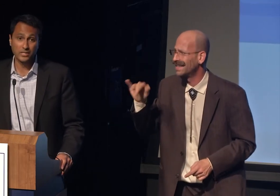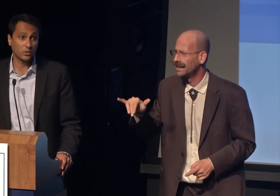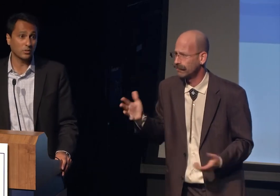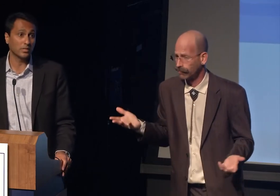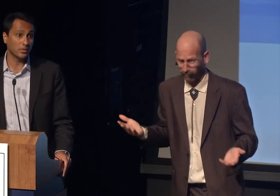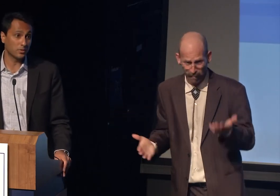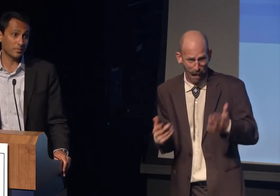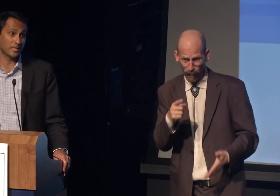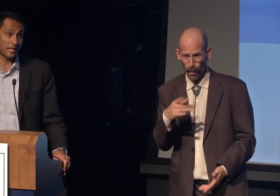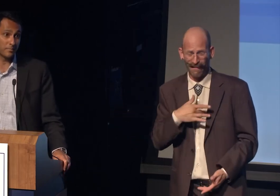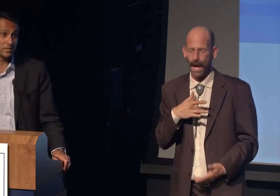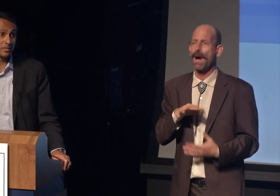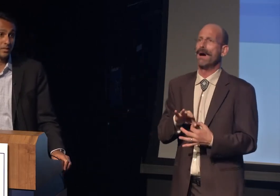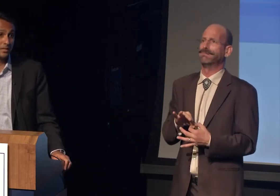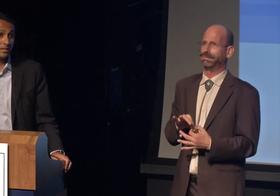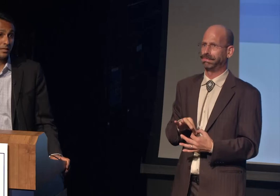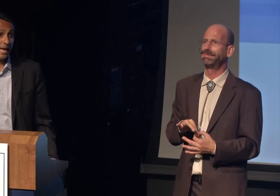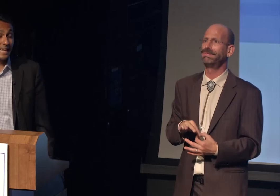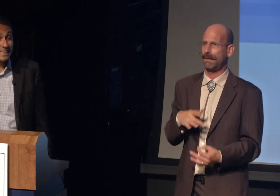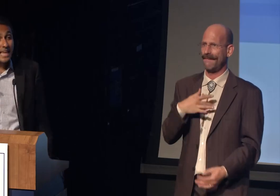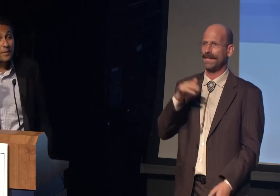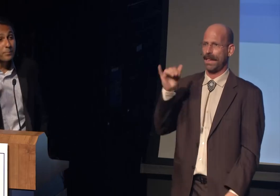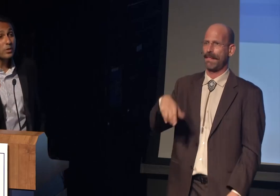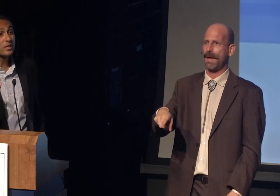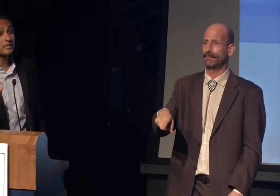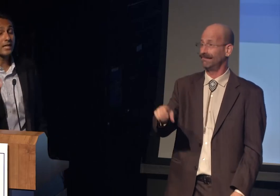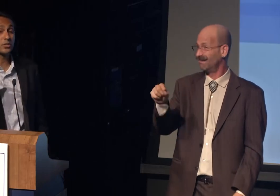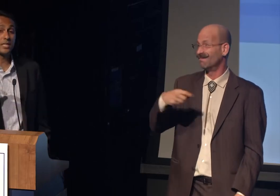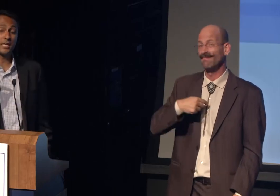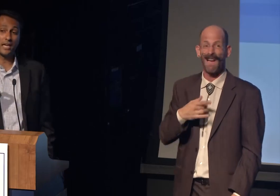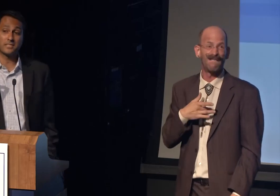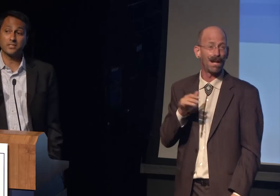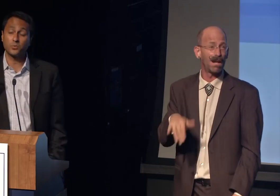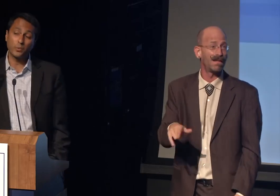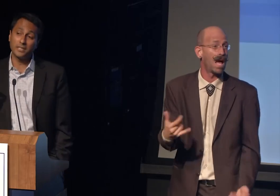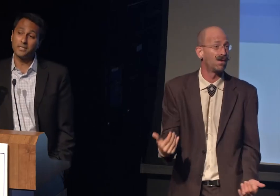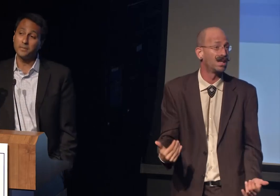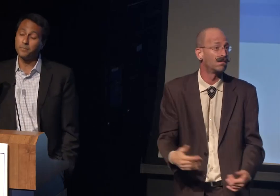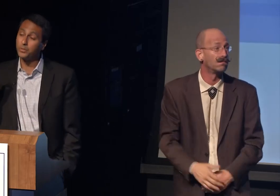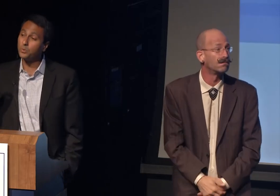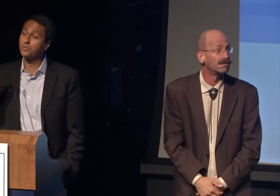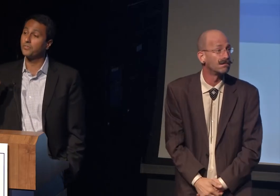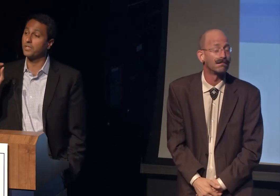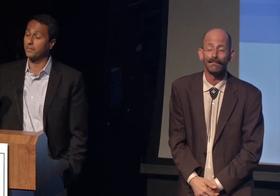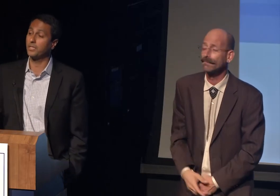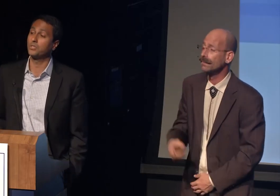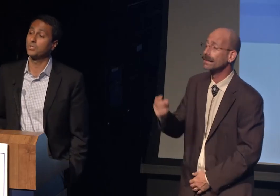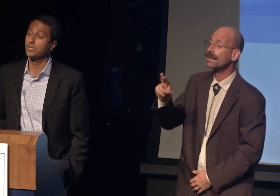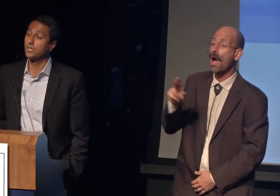I certainly do sometimes. In that book, Dr. King had this really beautiful image.